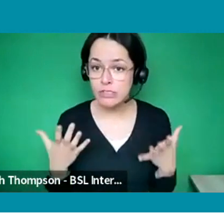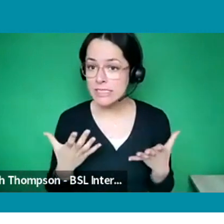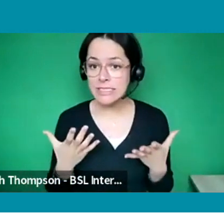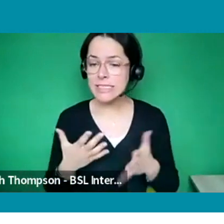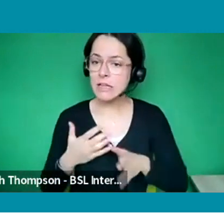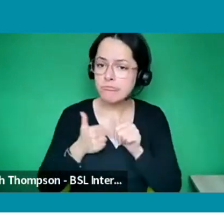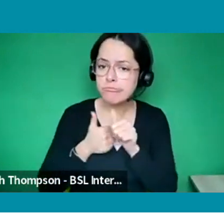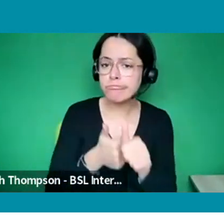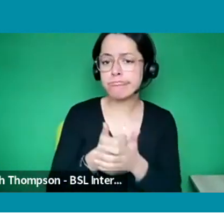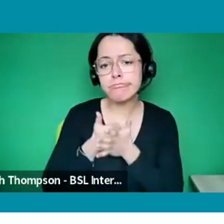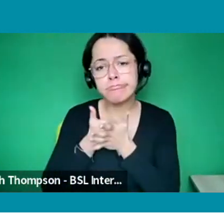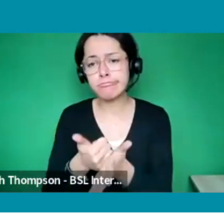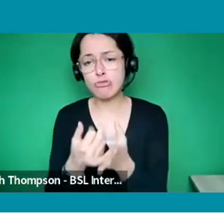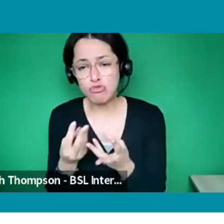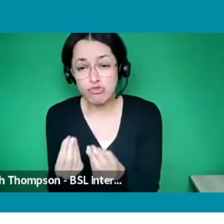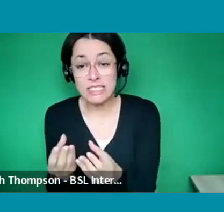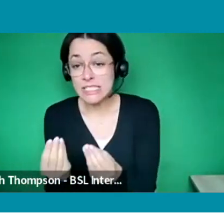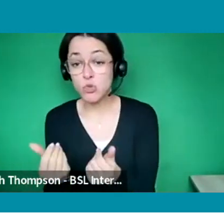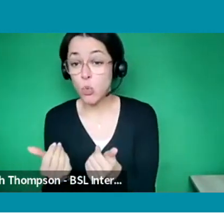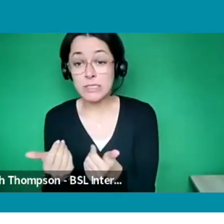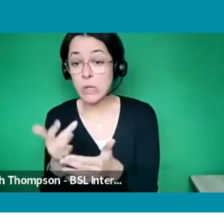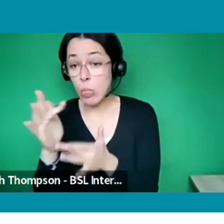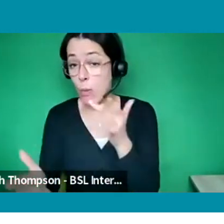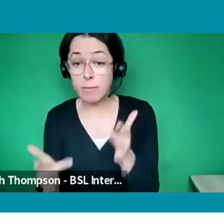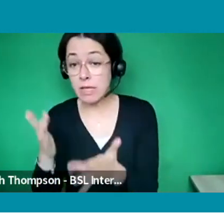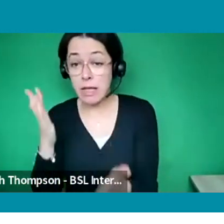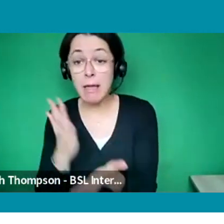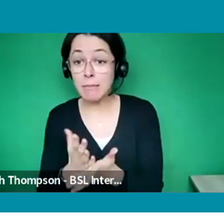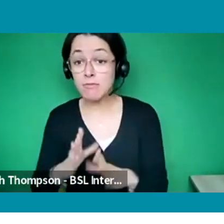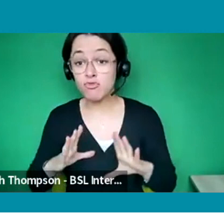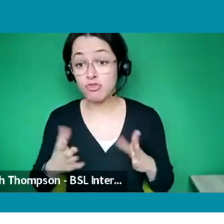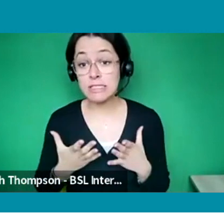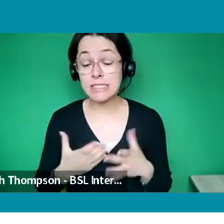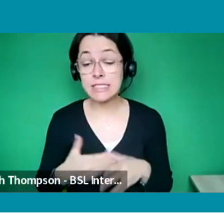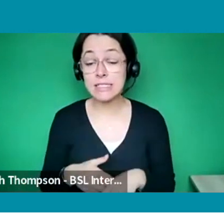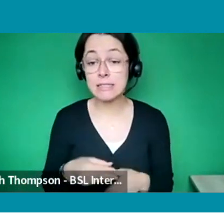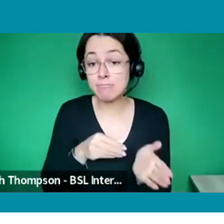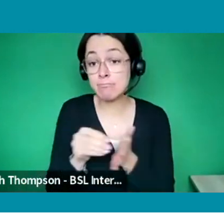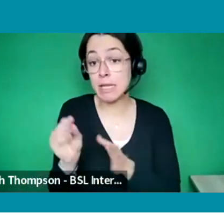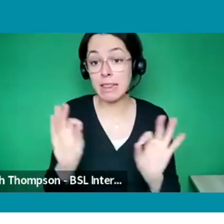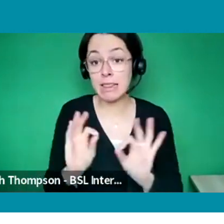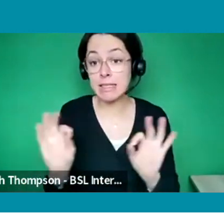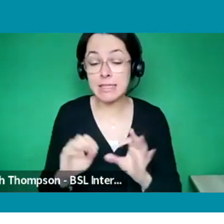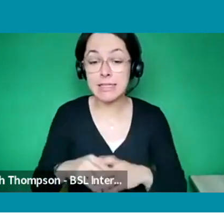Any resource you find on the website is absolutely free to use.